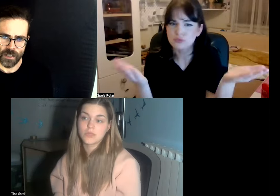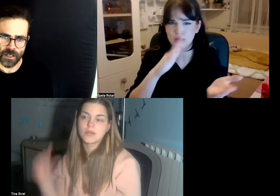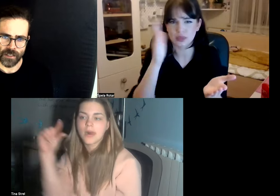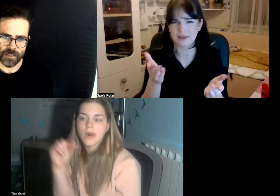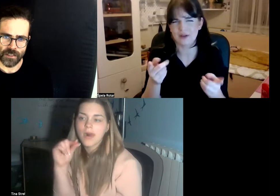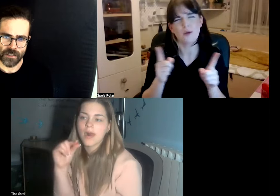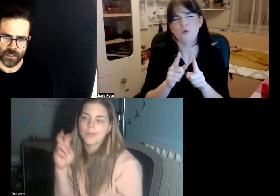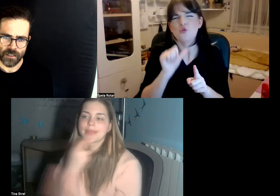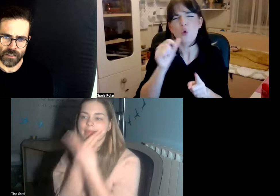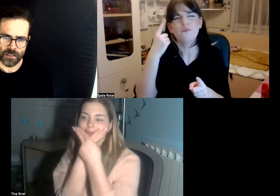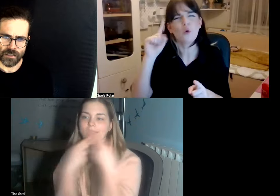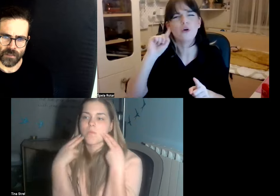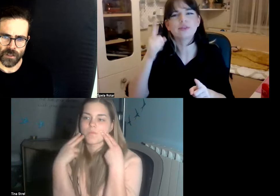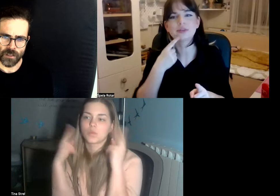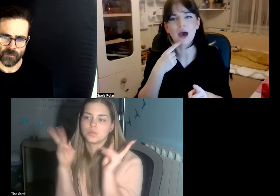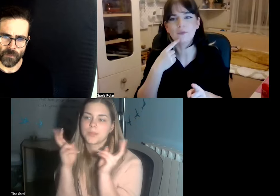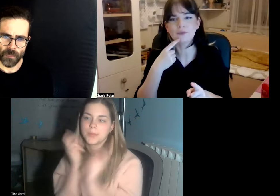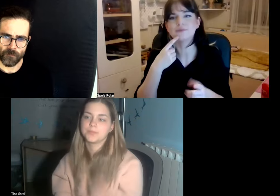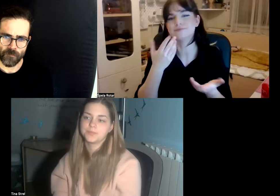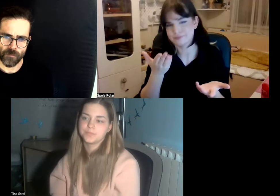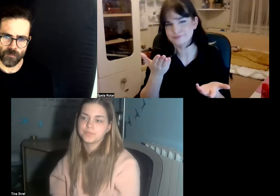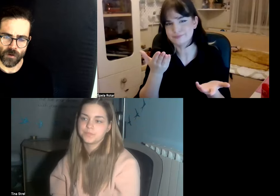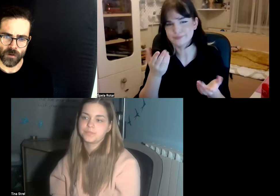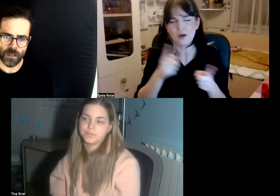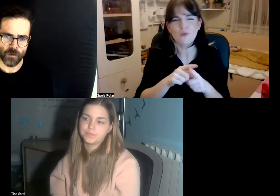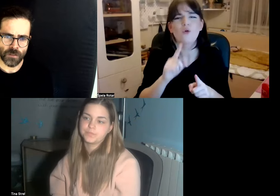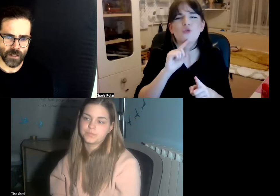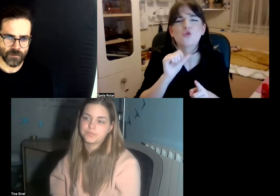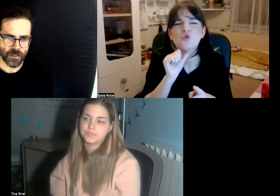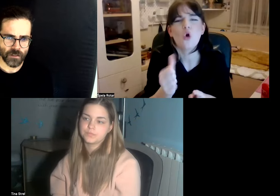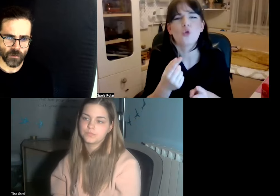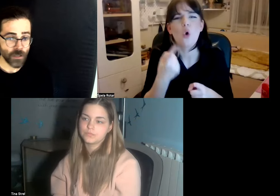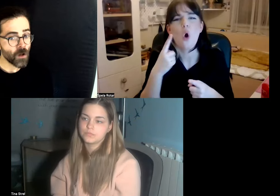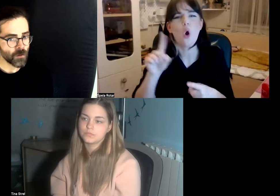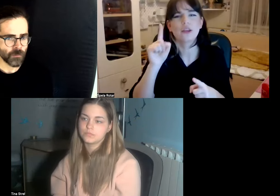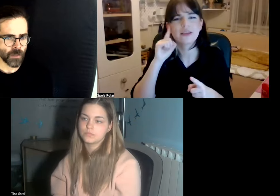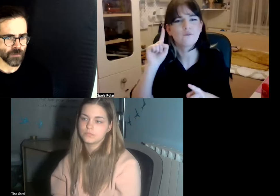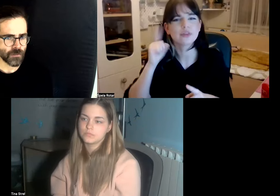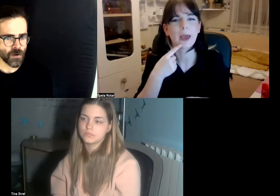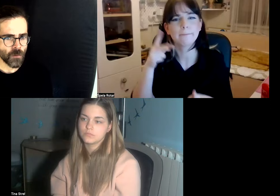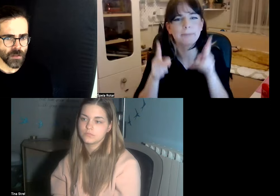I guess it is something we can always benefit we can all benefit from